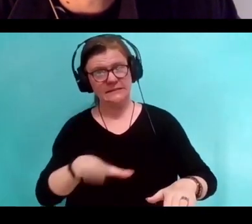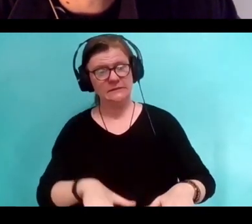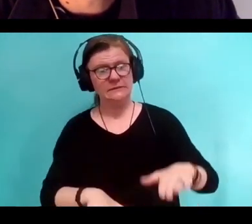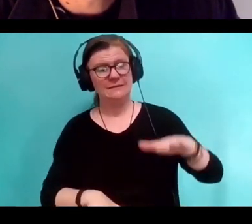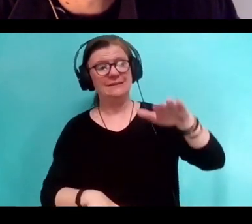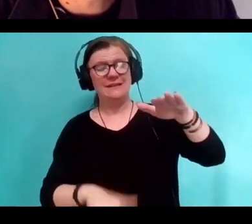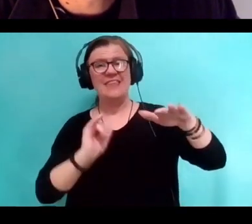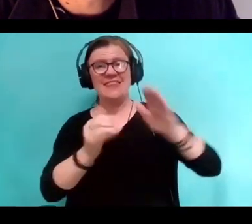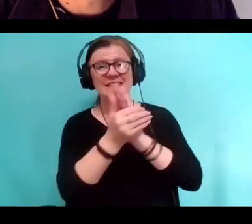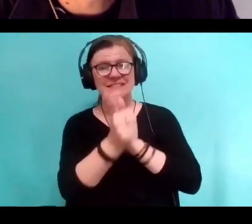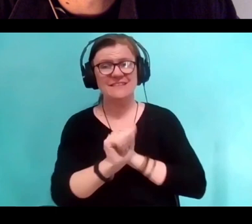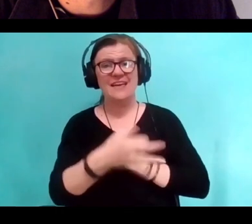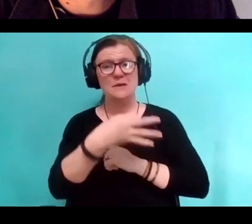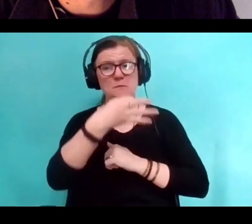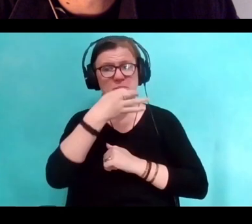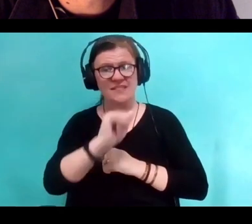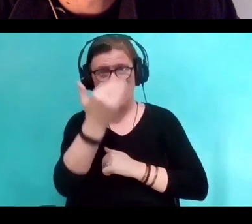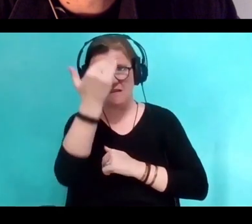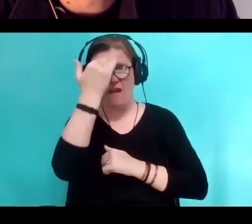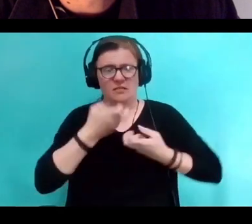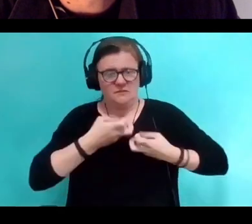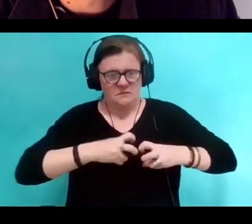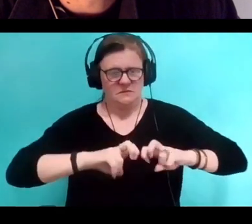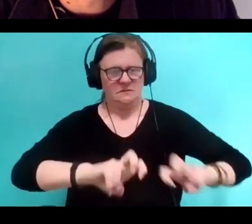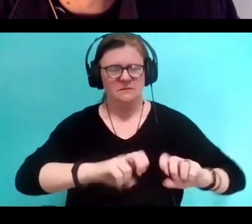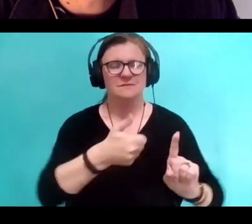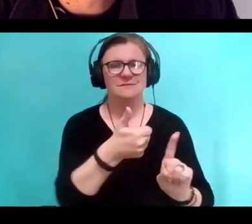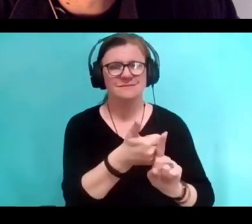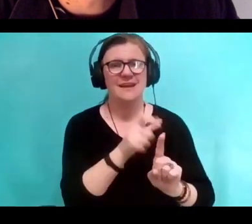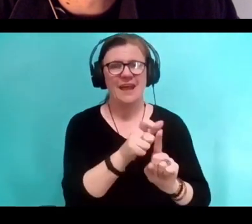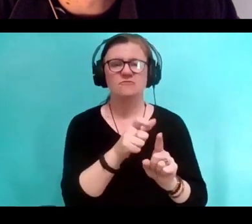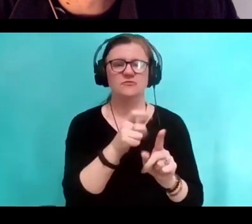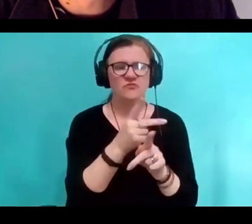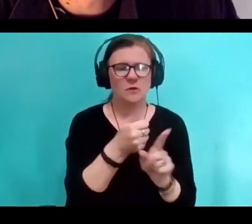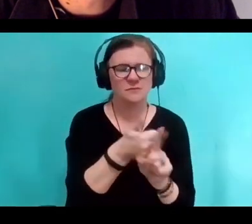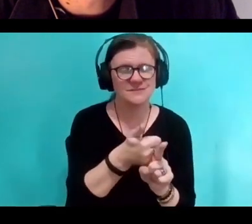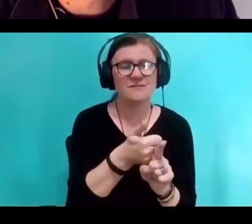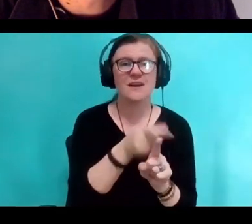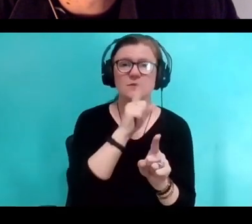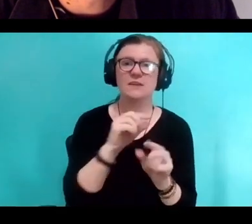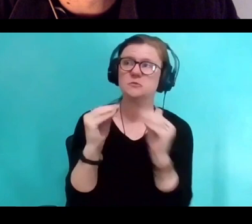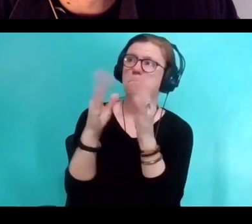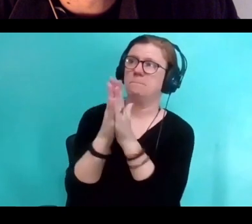has to understand their own body mind and start arguing for themselves. And I think it's very hard for a lot of parents